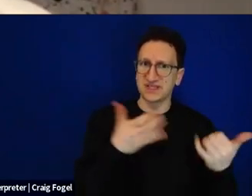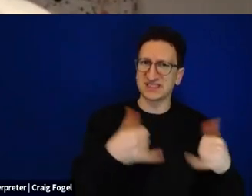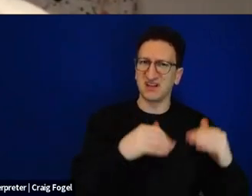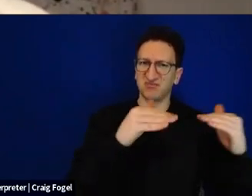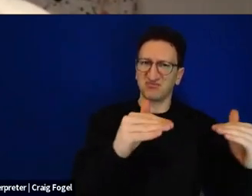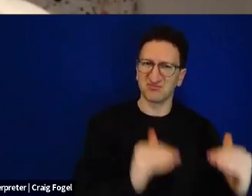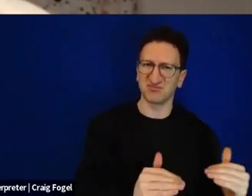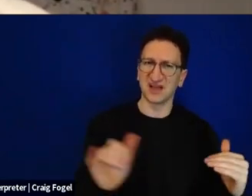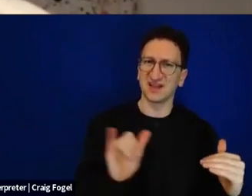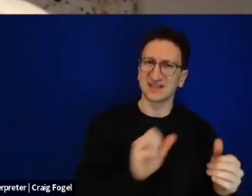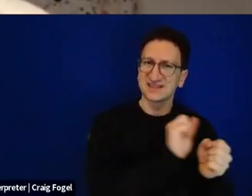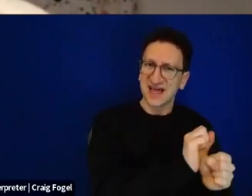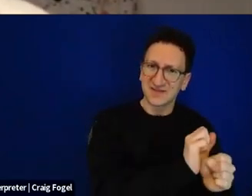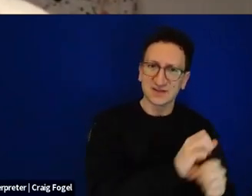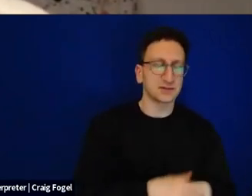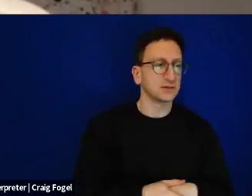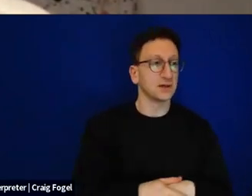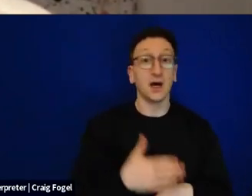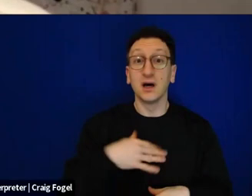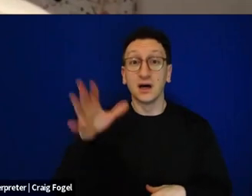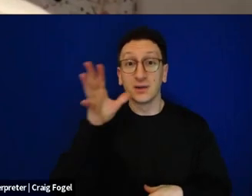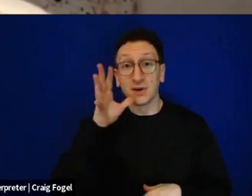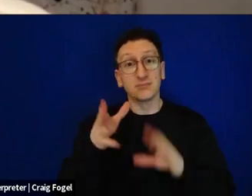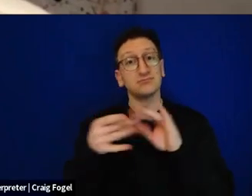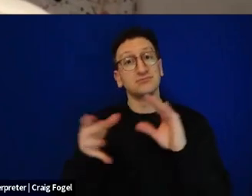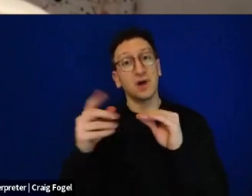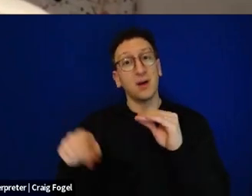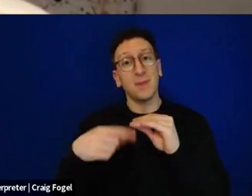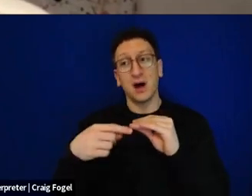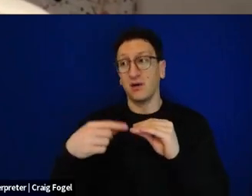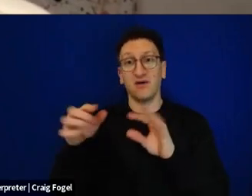tells every year about the non-Jewish family that saved my family in Holland.